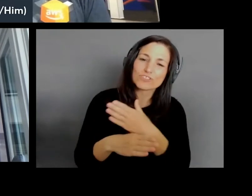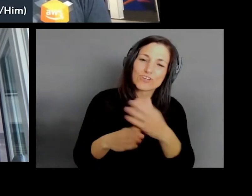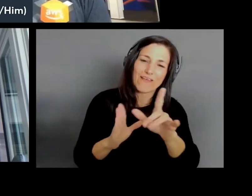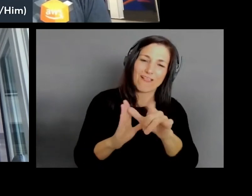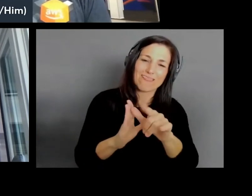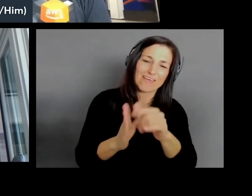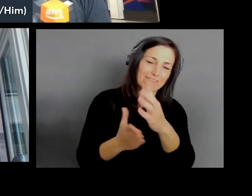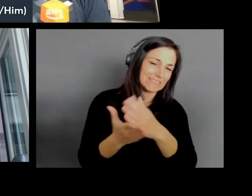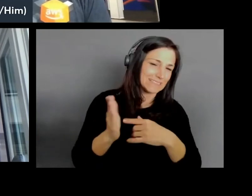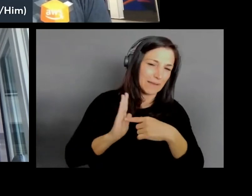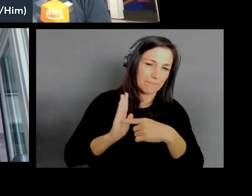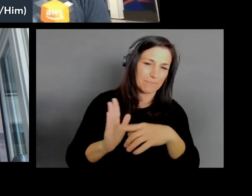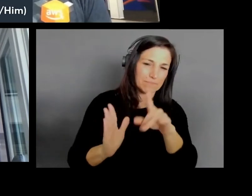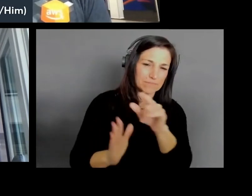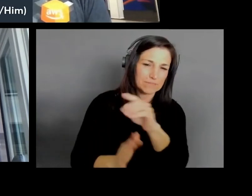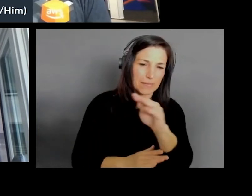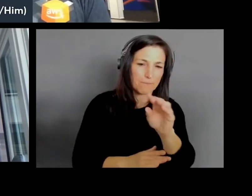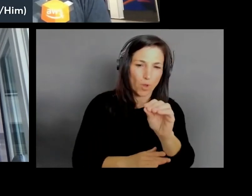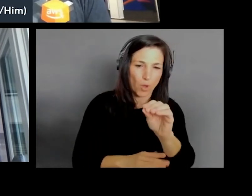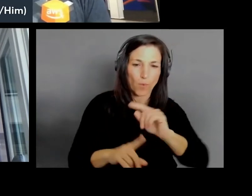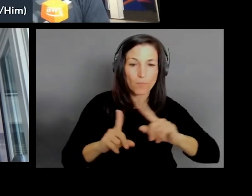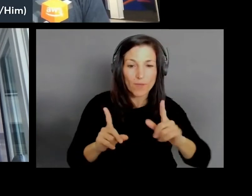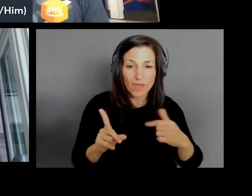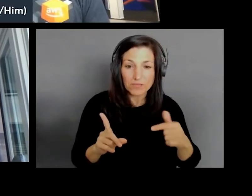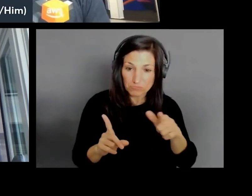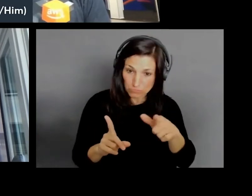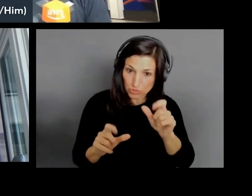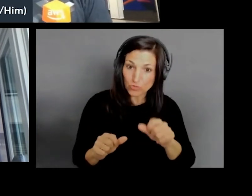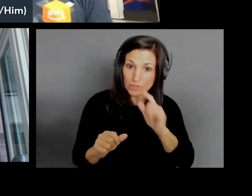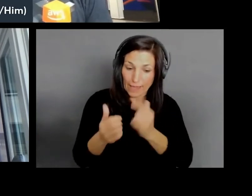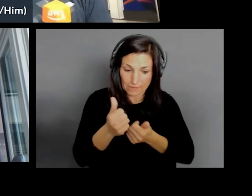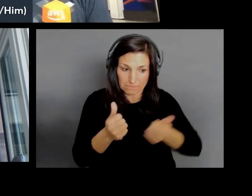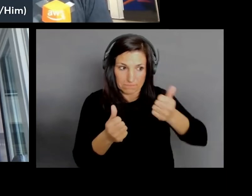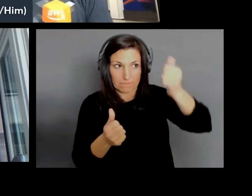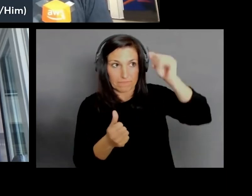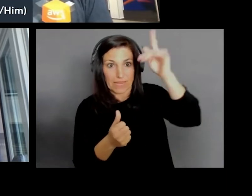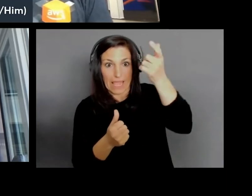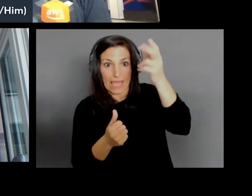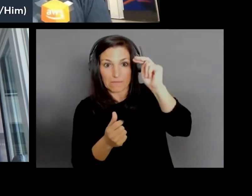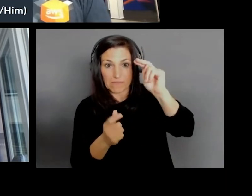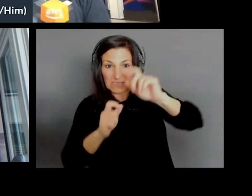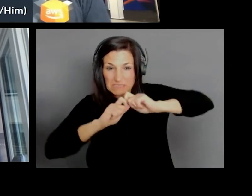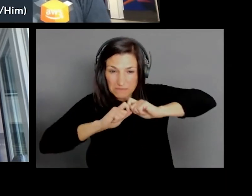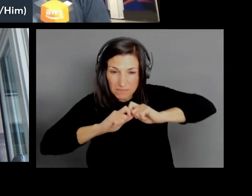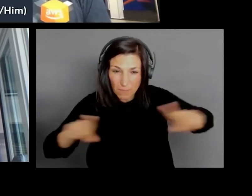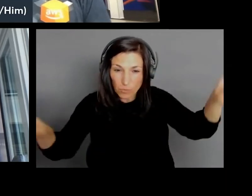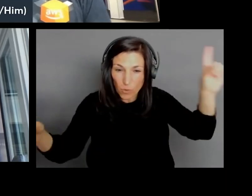But you can do it. You can administratively deploy this out to thousands of people. You can provision, you can deprovision,